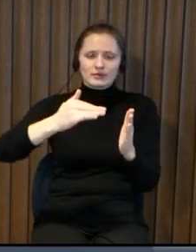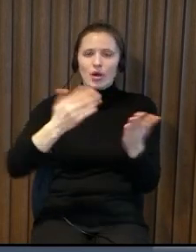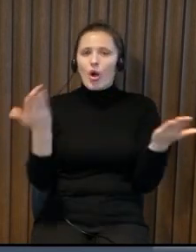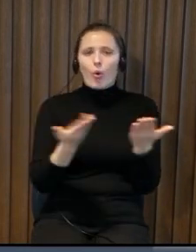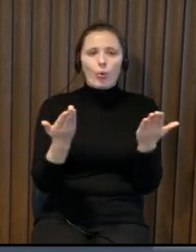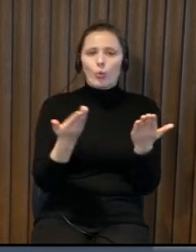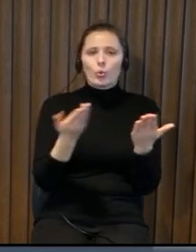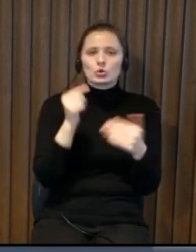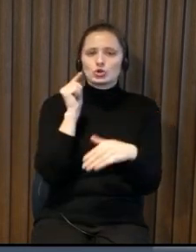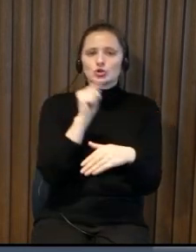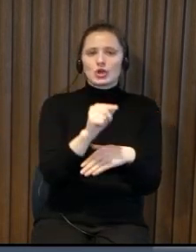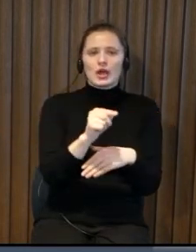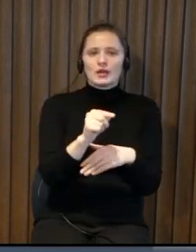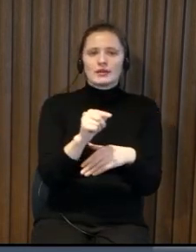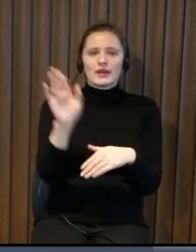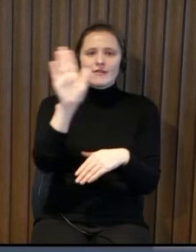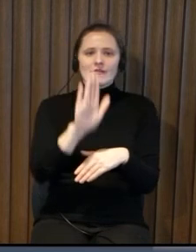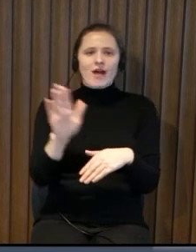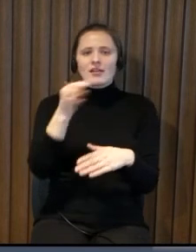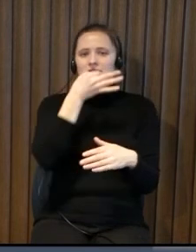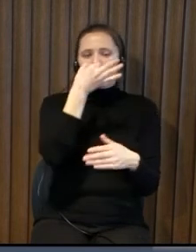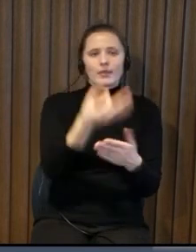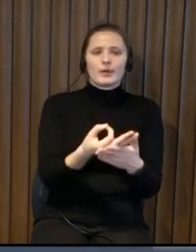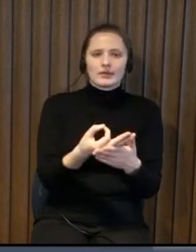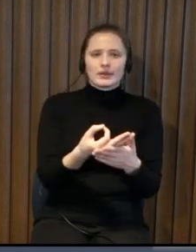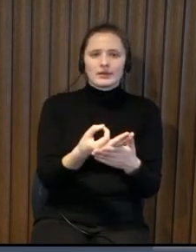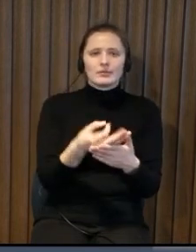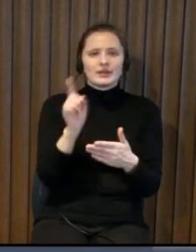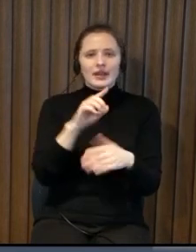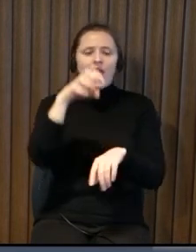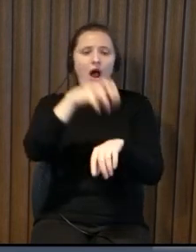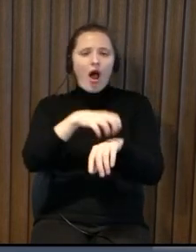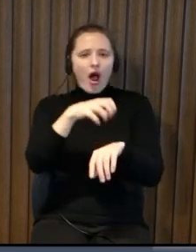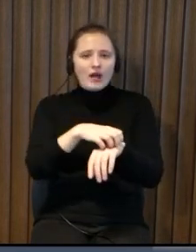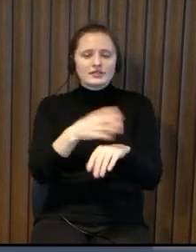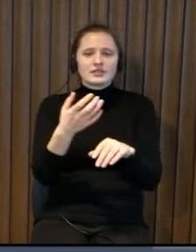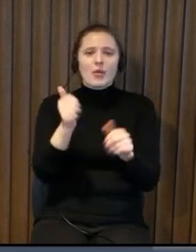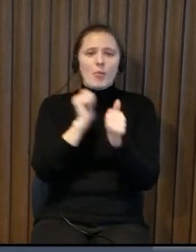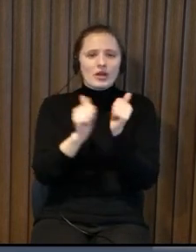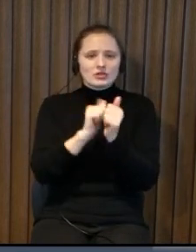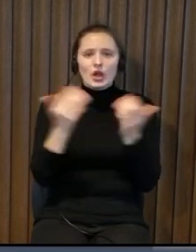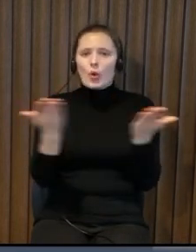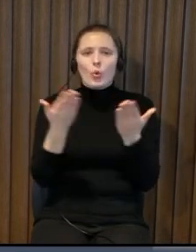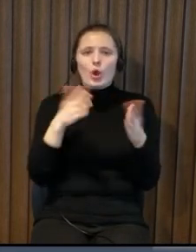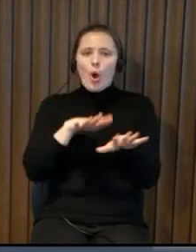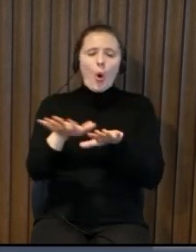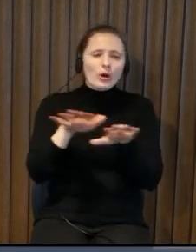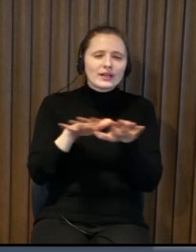lots for the disabled people so what were they thinking about those are doctors who organize it